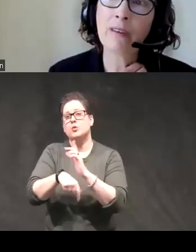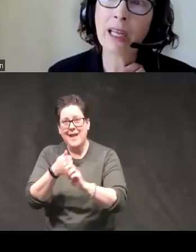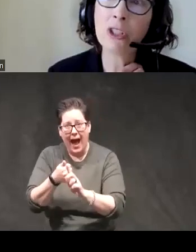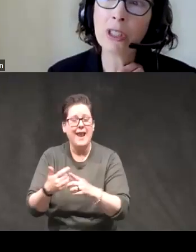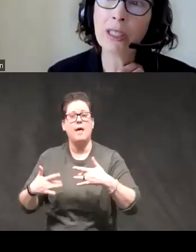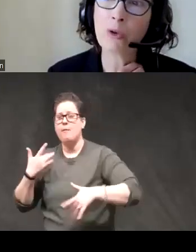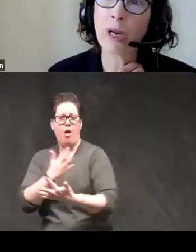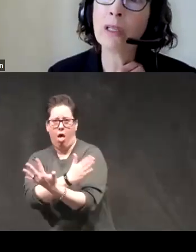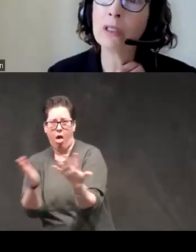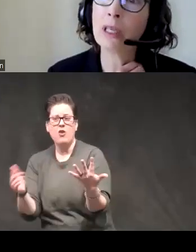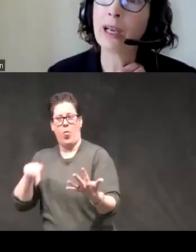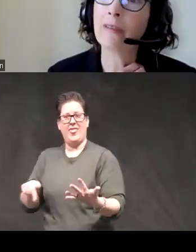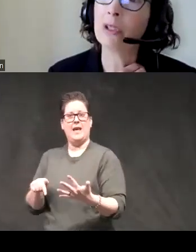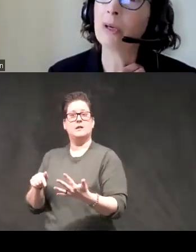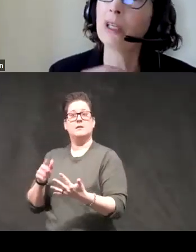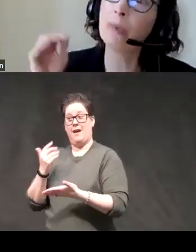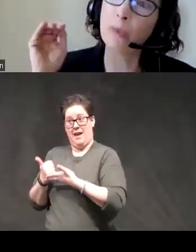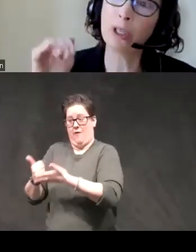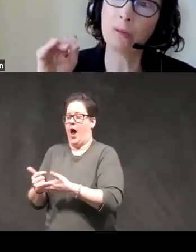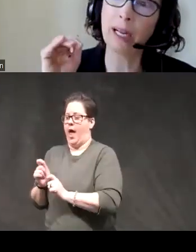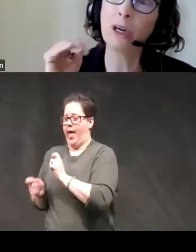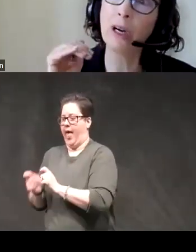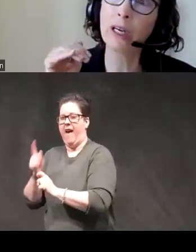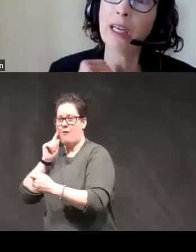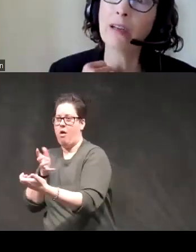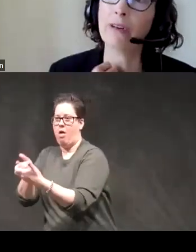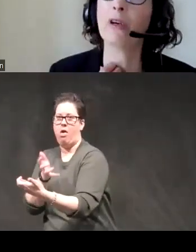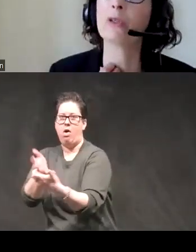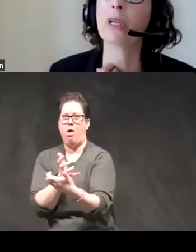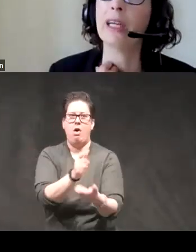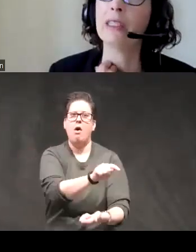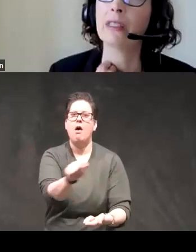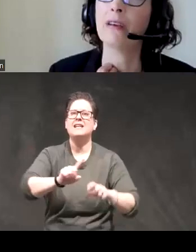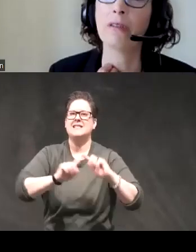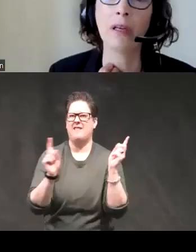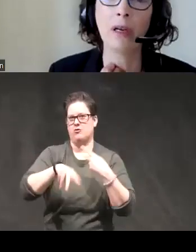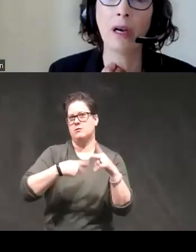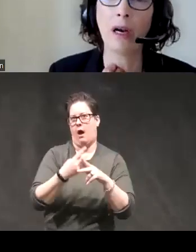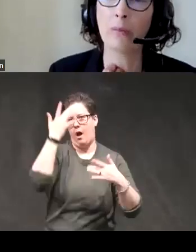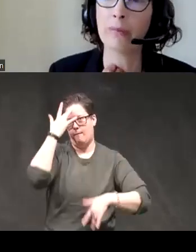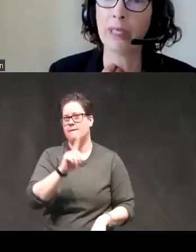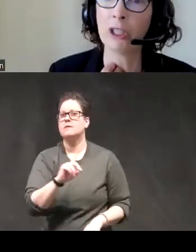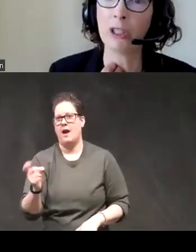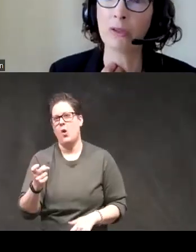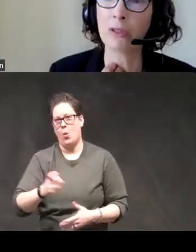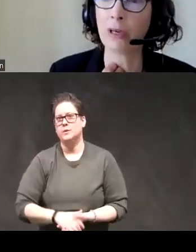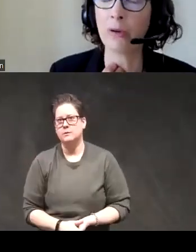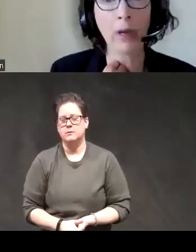intervention as well to kind of do a little bit more direct targeting for those kinds of issues so